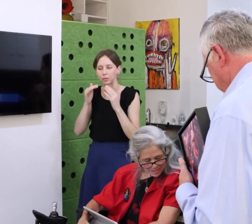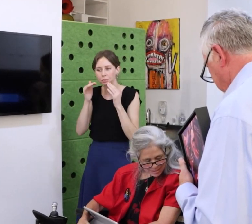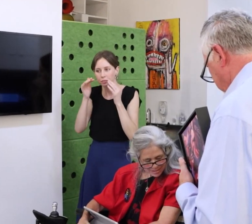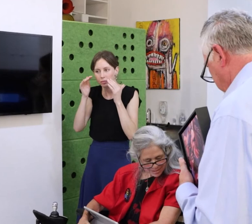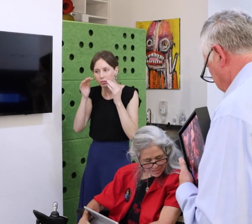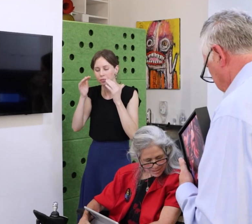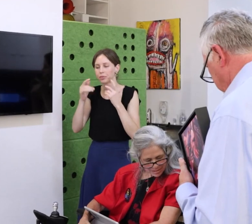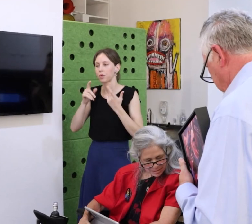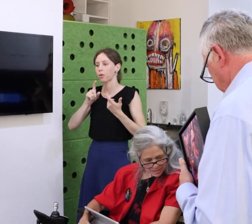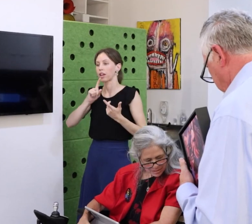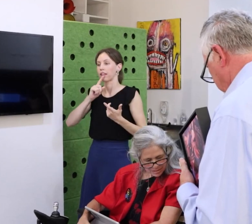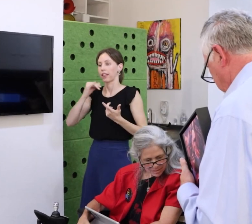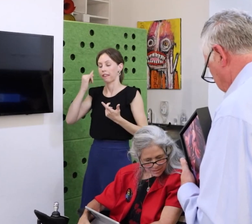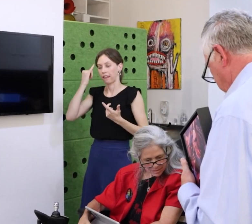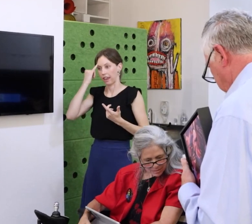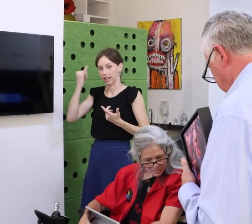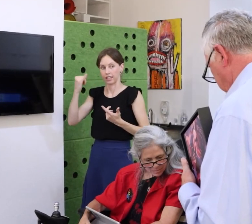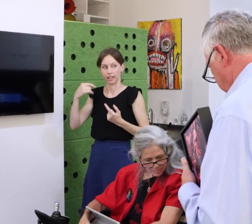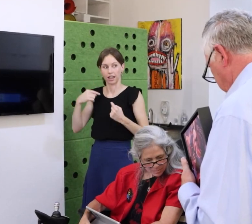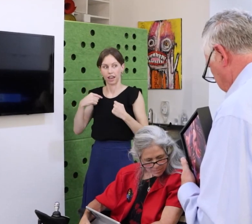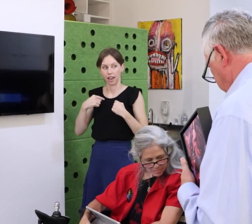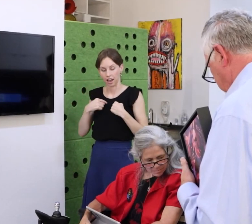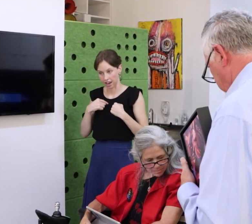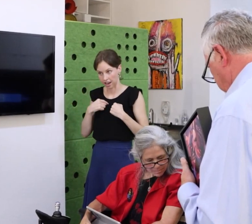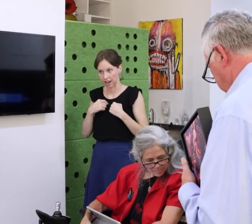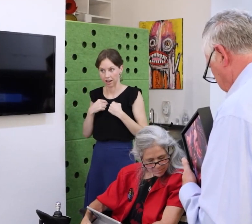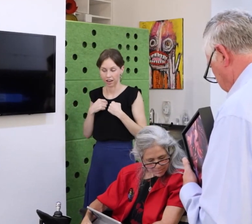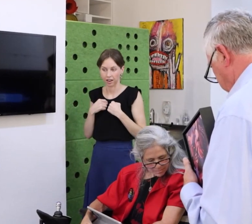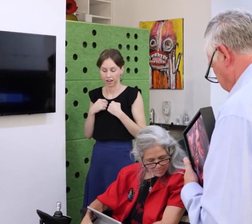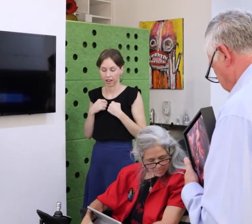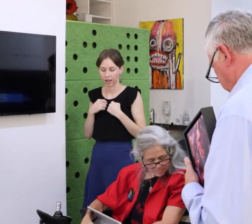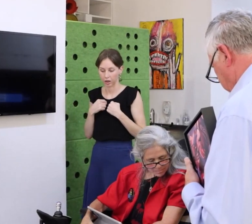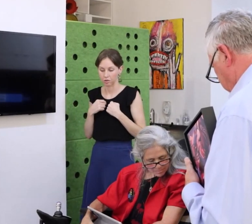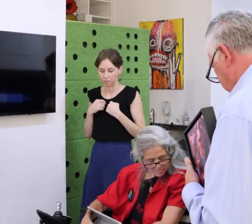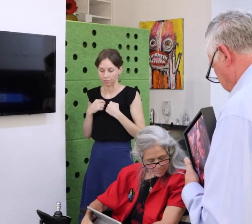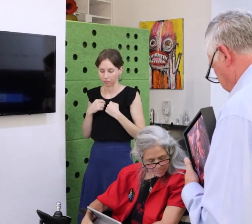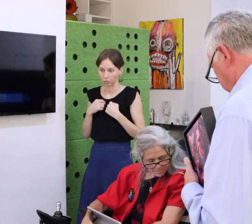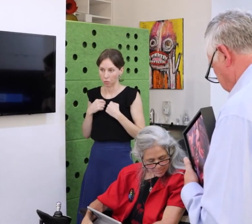Surely, not what art is about. I knew that.